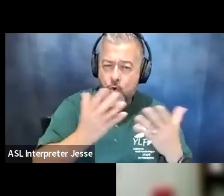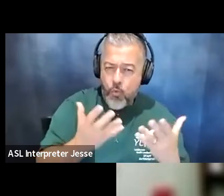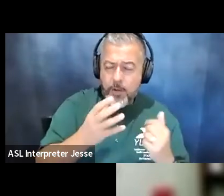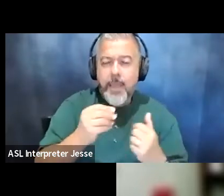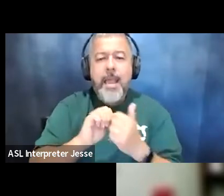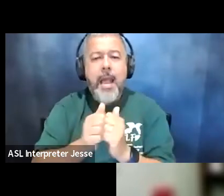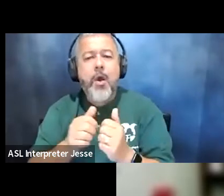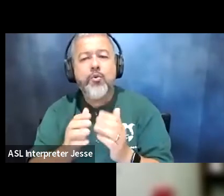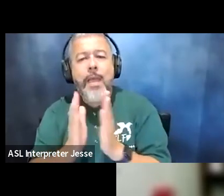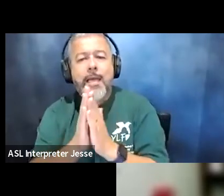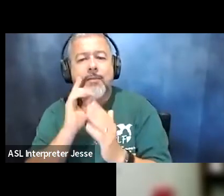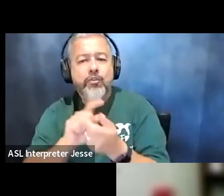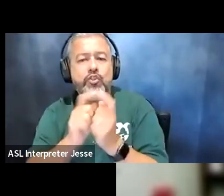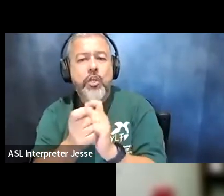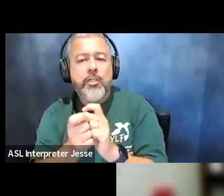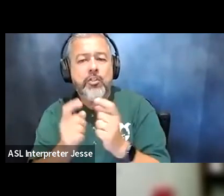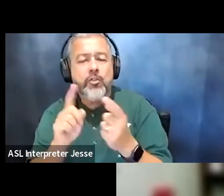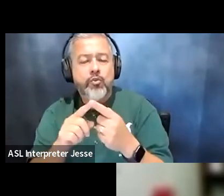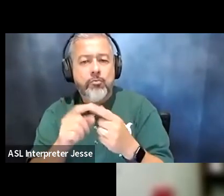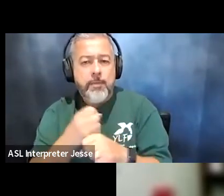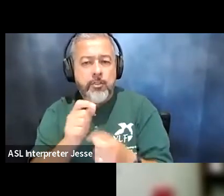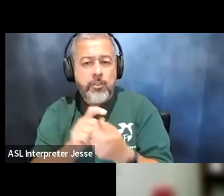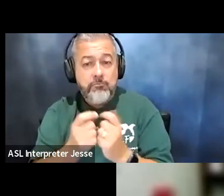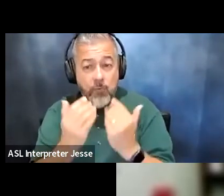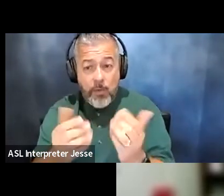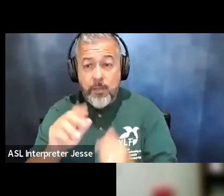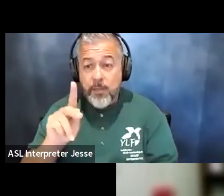in order to change that so kendra looks like you've unmuted yourself would you like to share